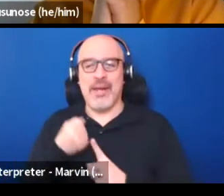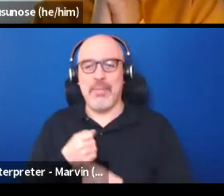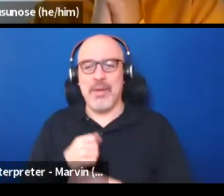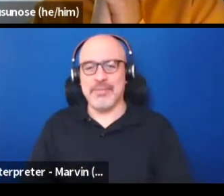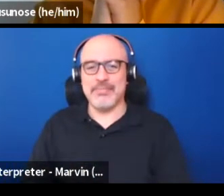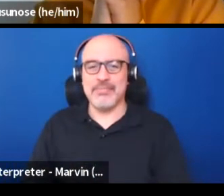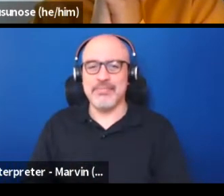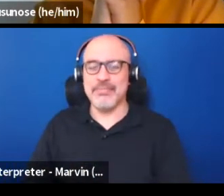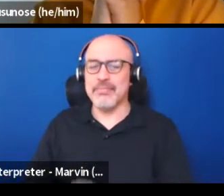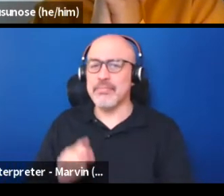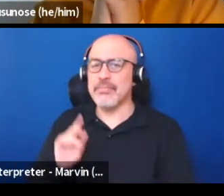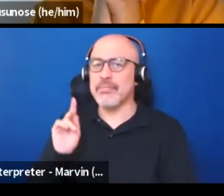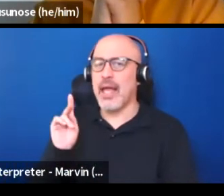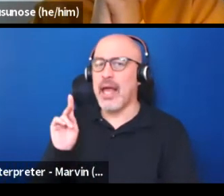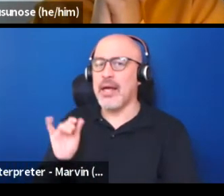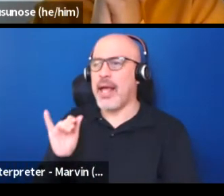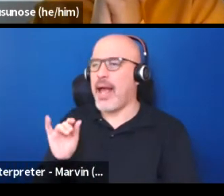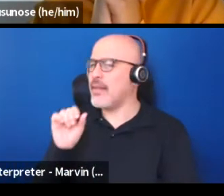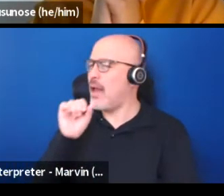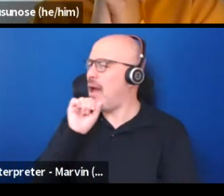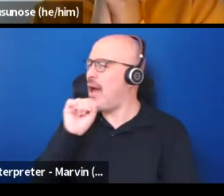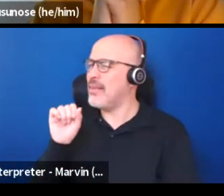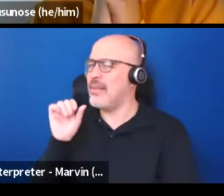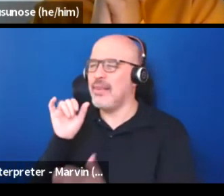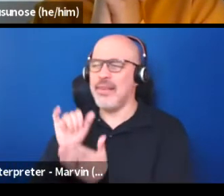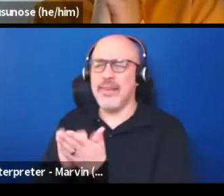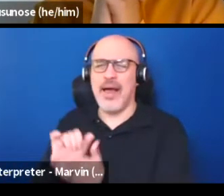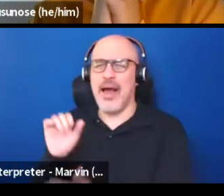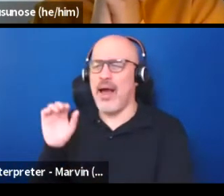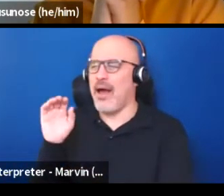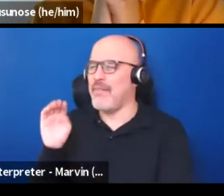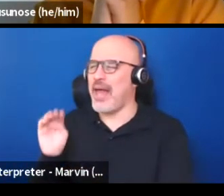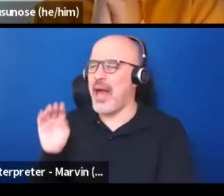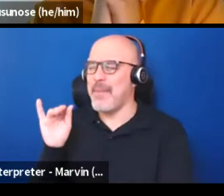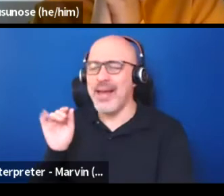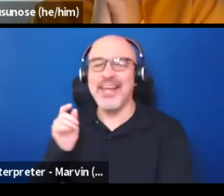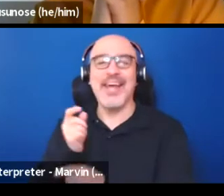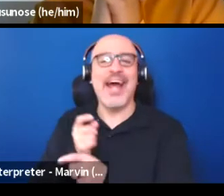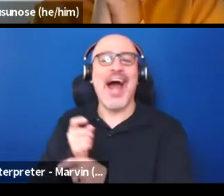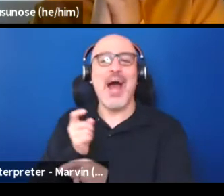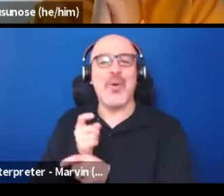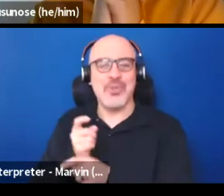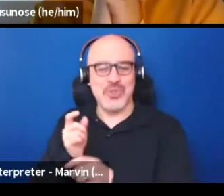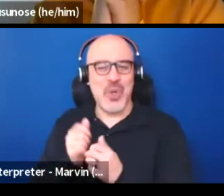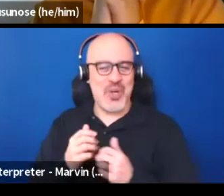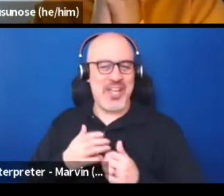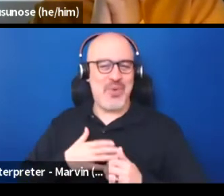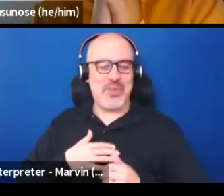One of the things I was just joking about, this with someone the other day. SIS Productions.